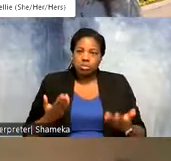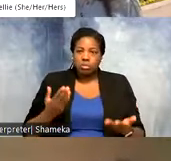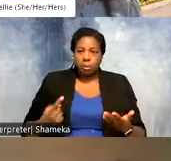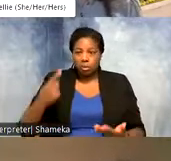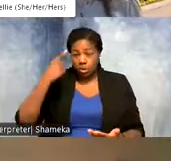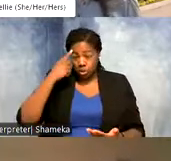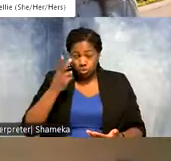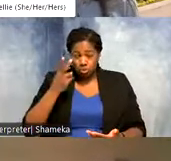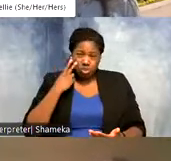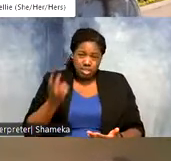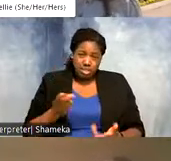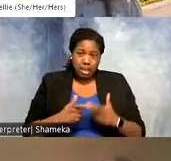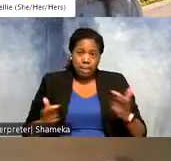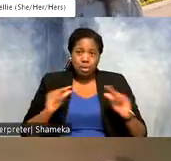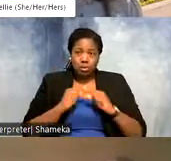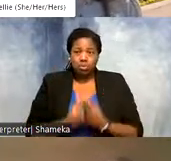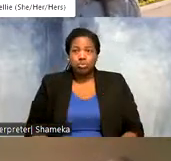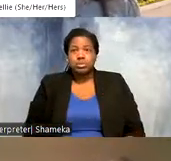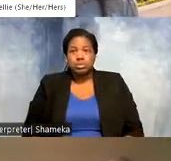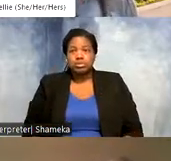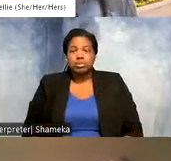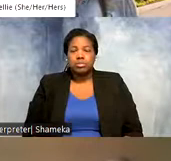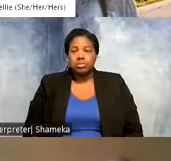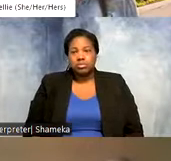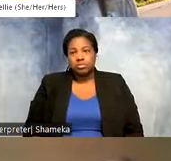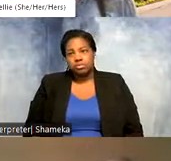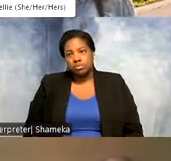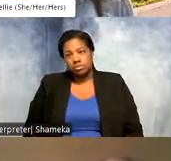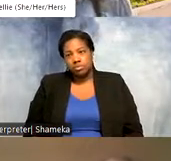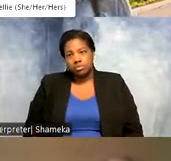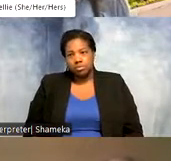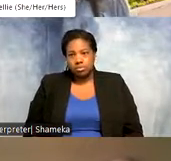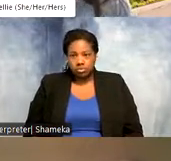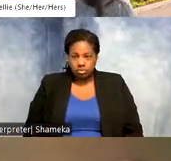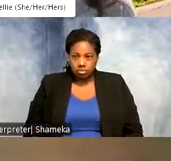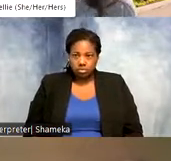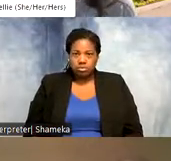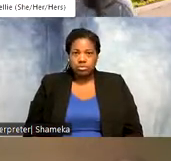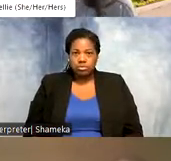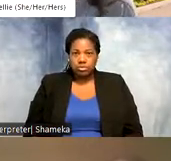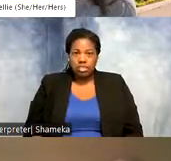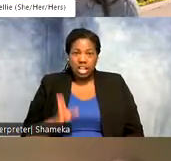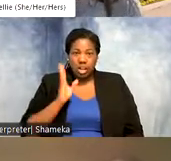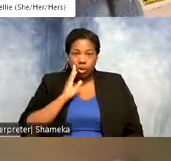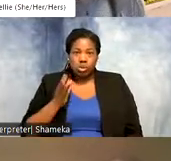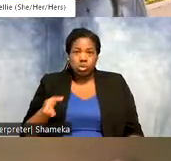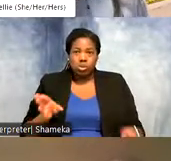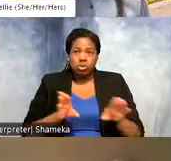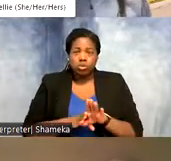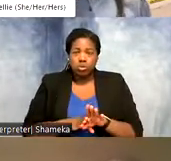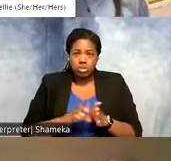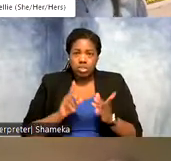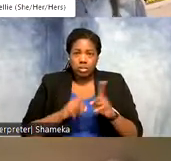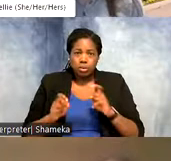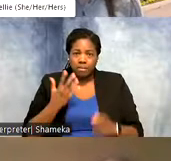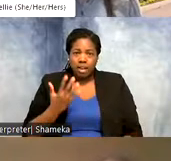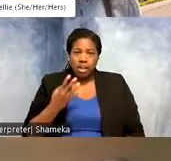see a large group like this. >>Shellie: Yeah that's great. Alright, I'm gonna close this poll in five, four, three,